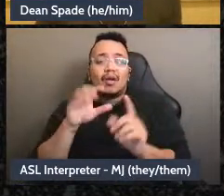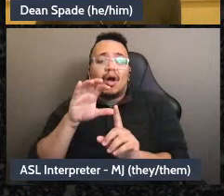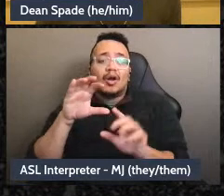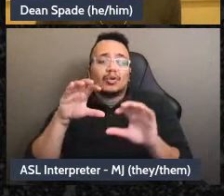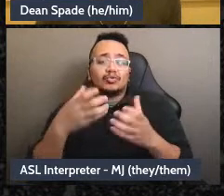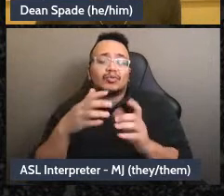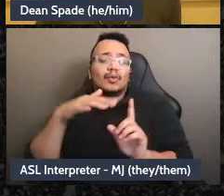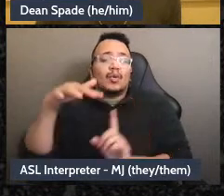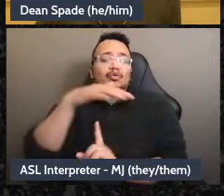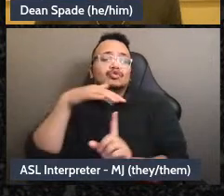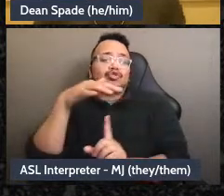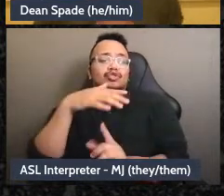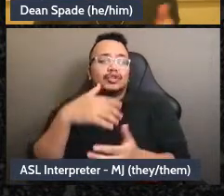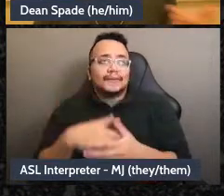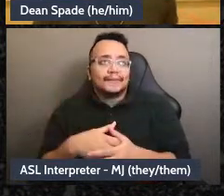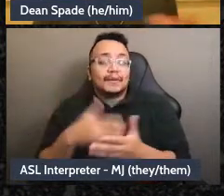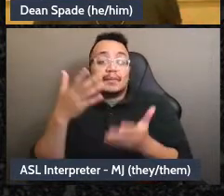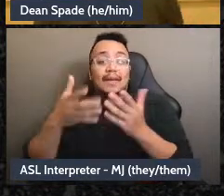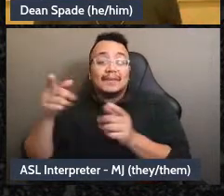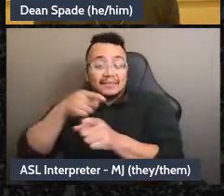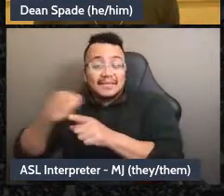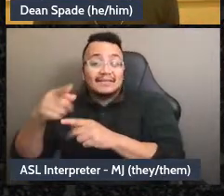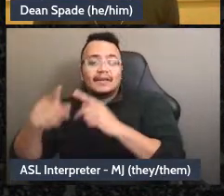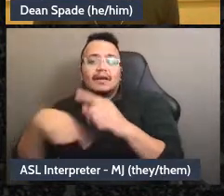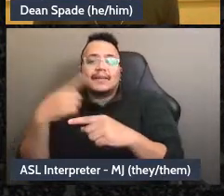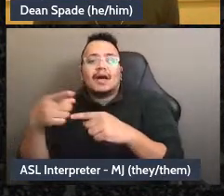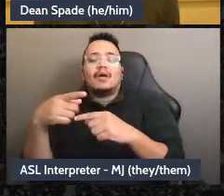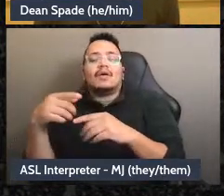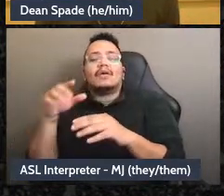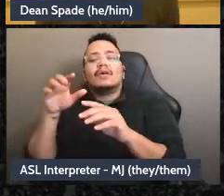conflict avoidance and feedback, which we're going to do a session about in one of these workshops,